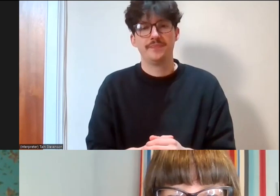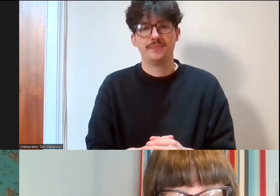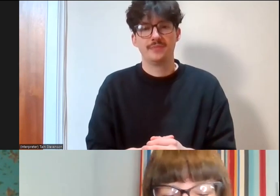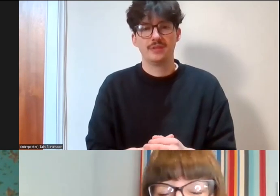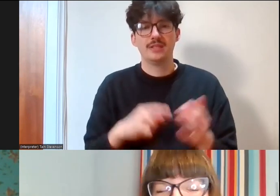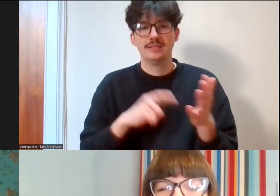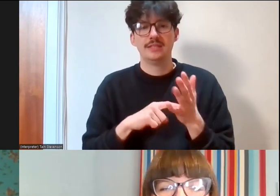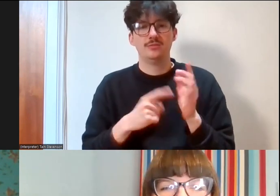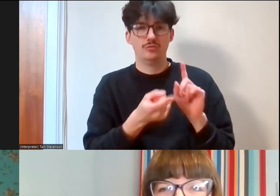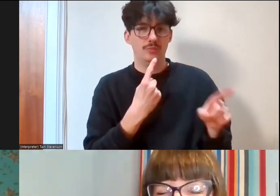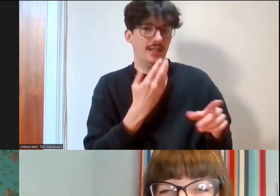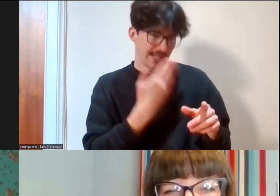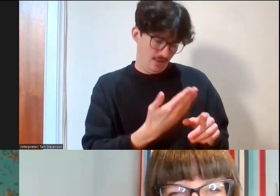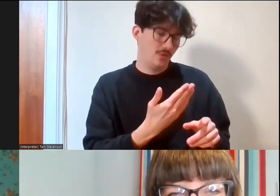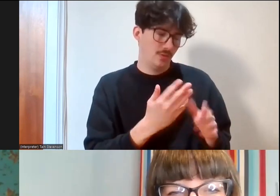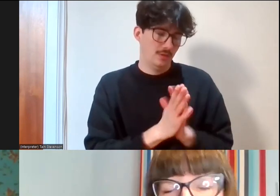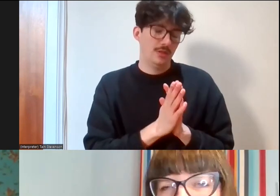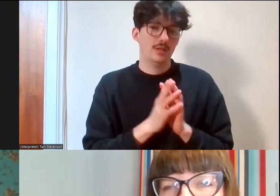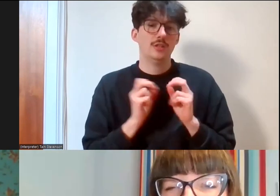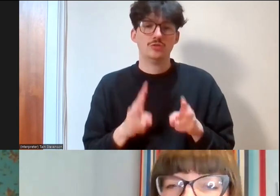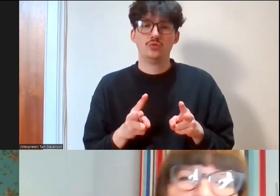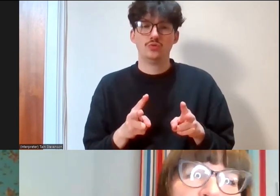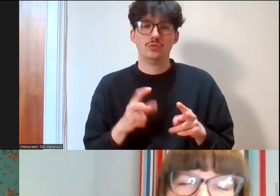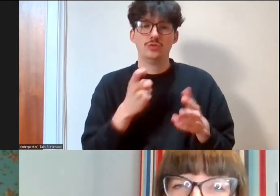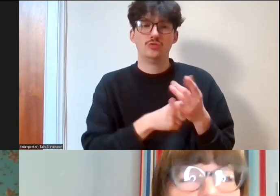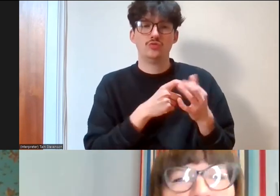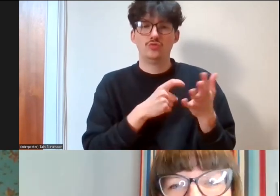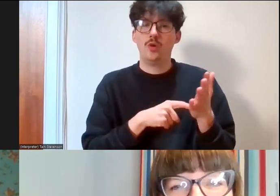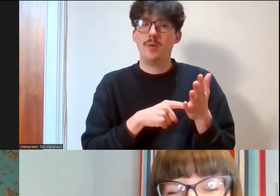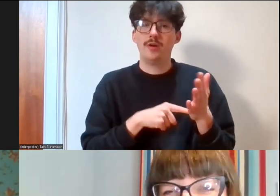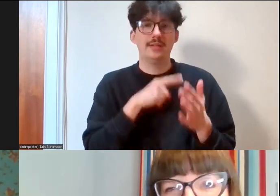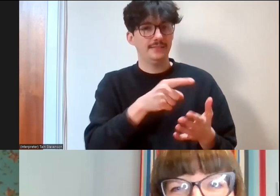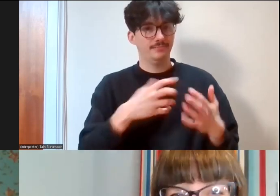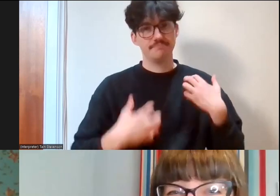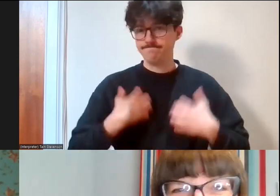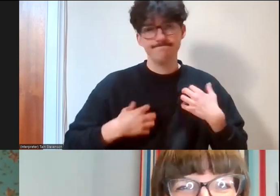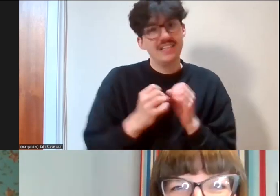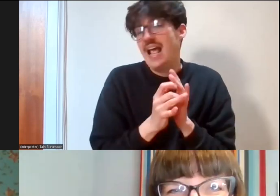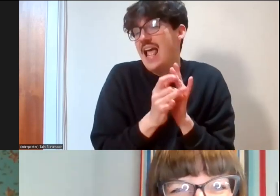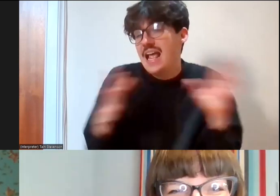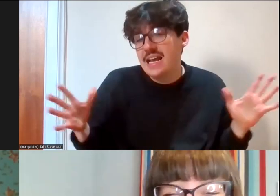question. As you can gather, Robert is up for any conversation, anything to move this forward,